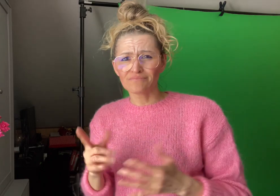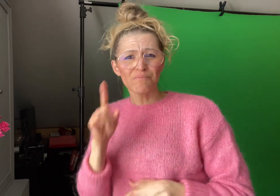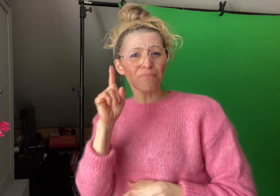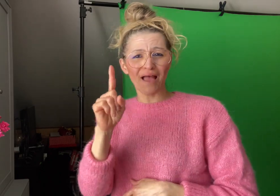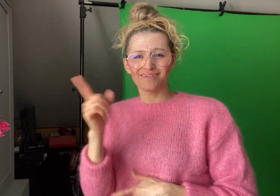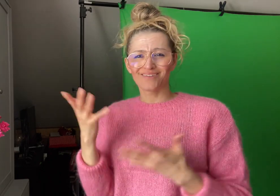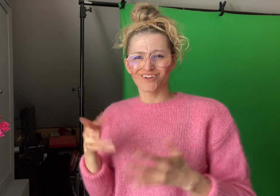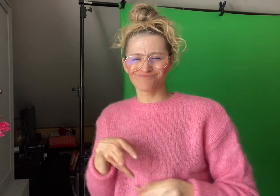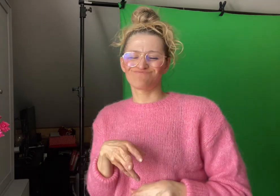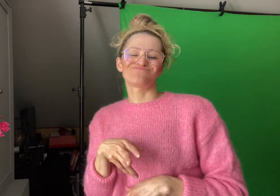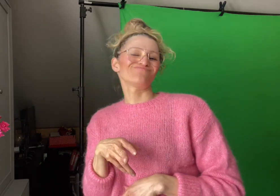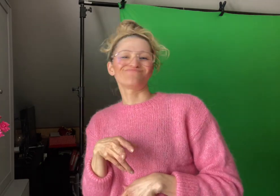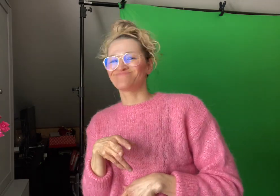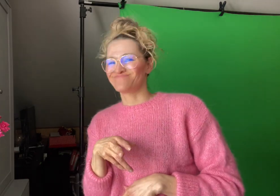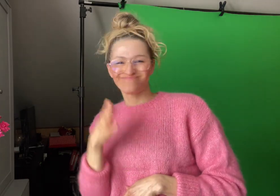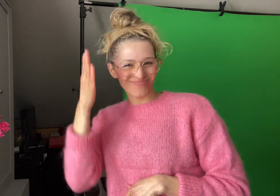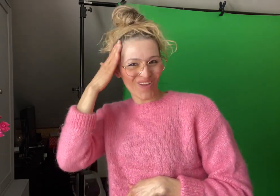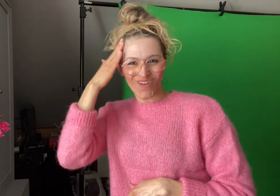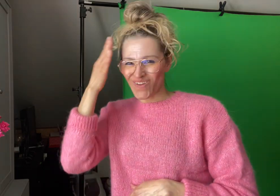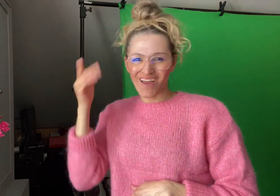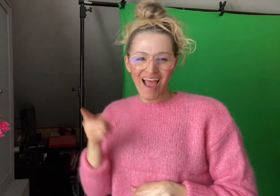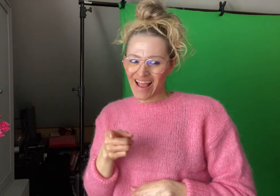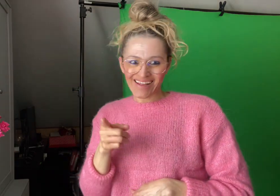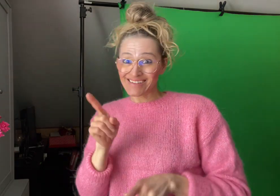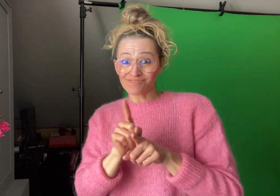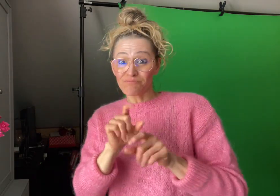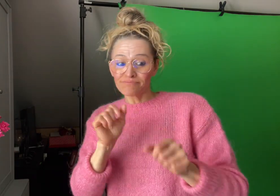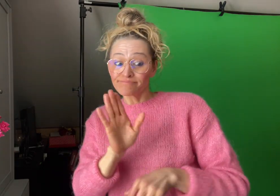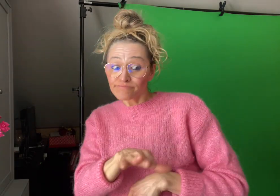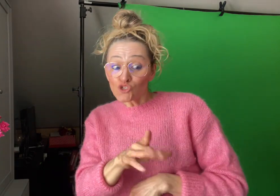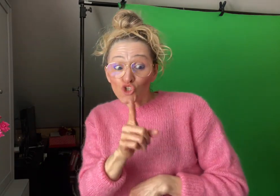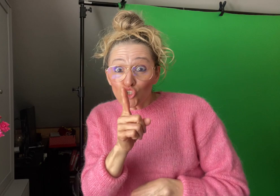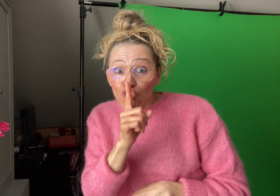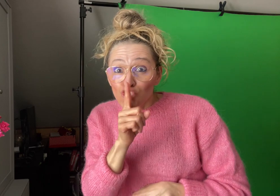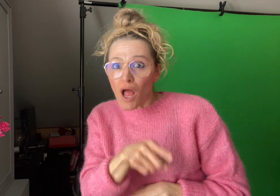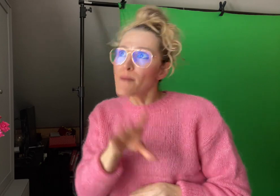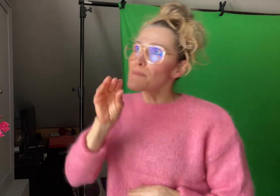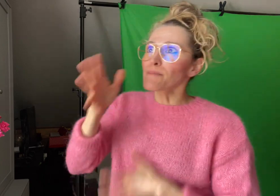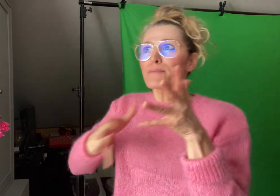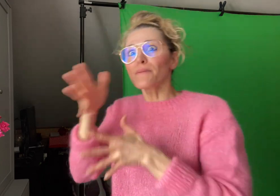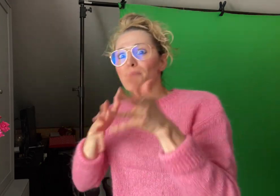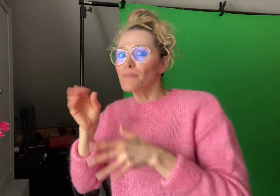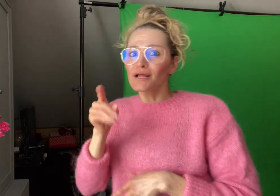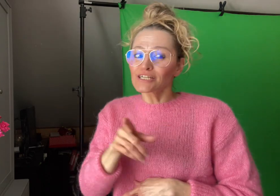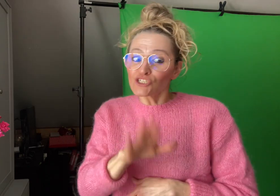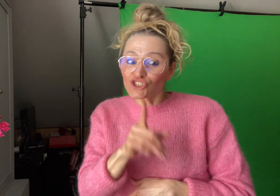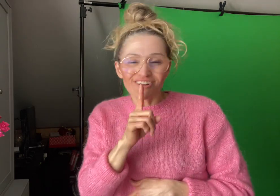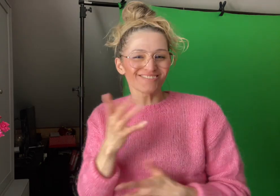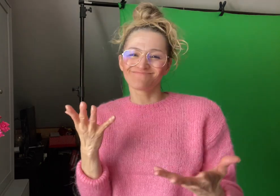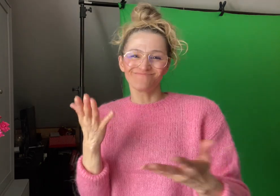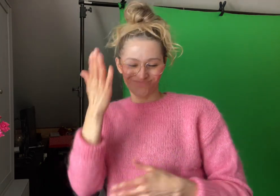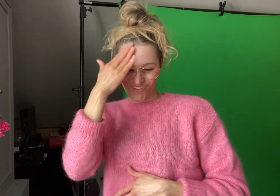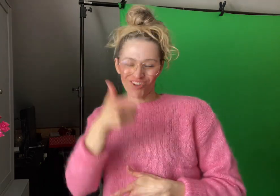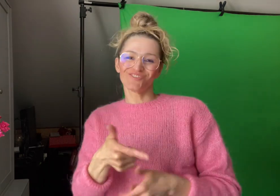to communicate with her son, but now “she can’t shut him up”.